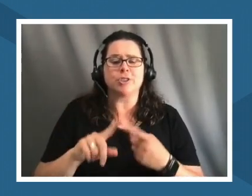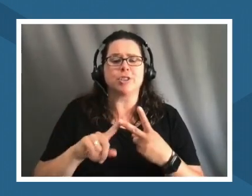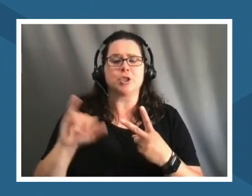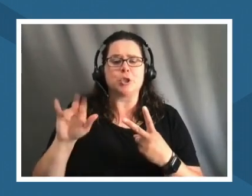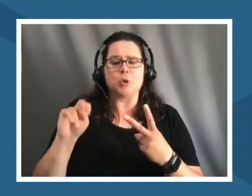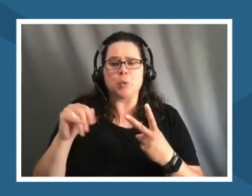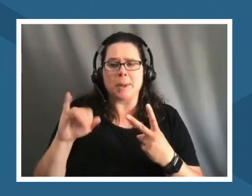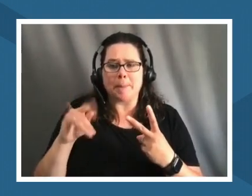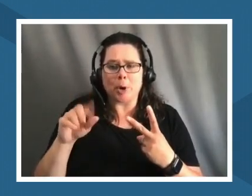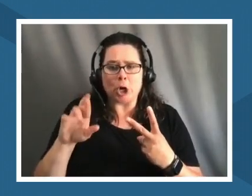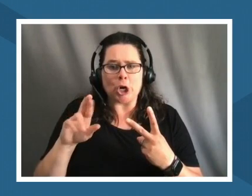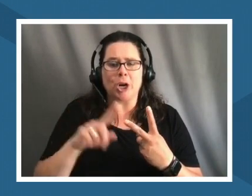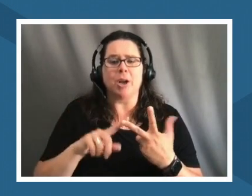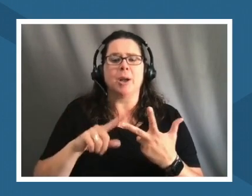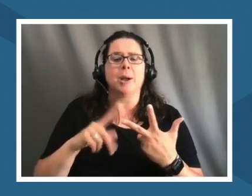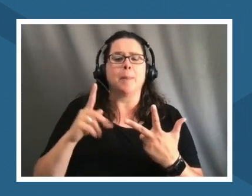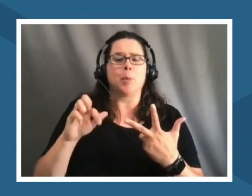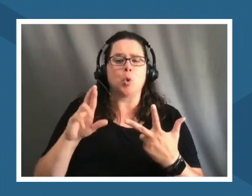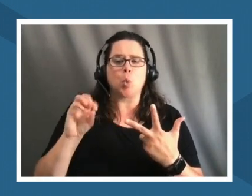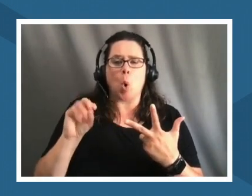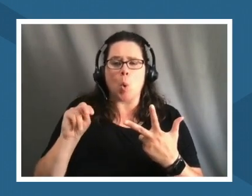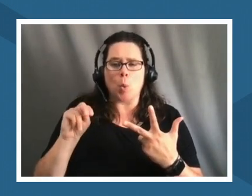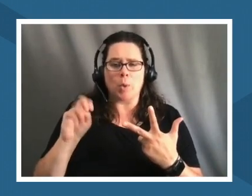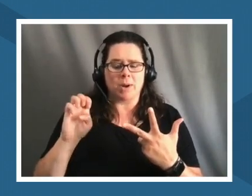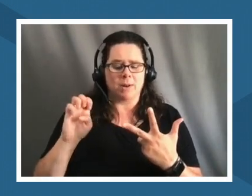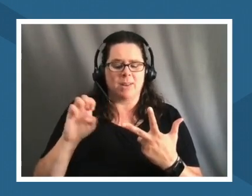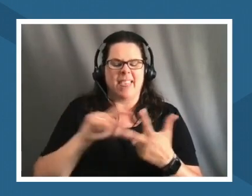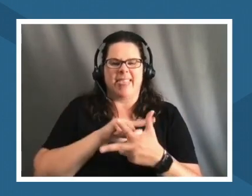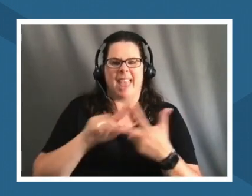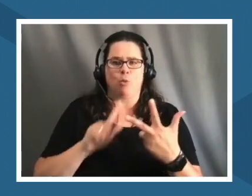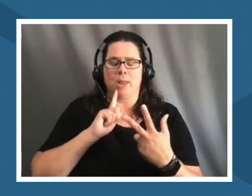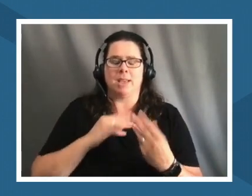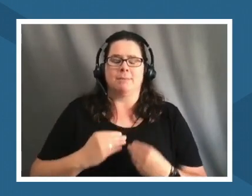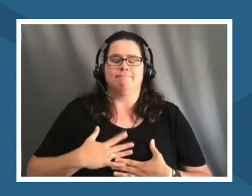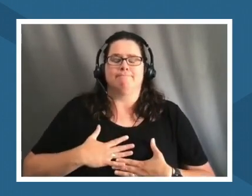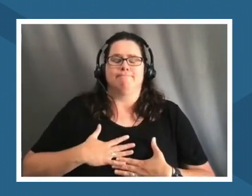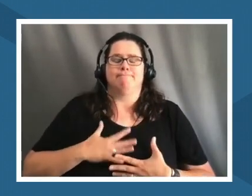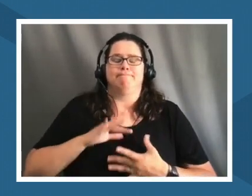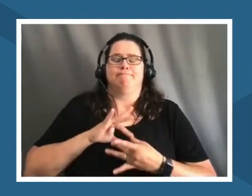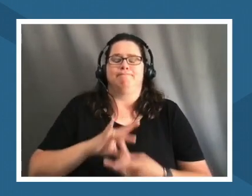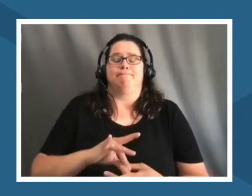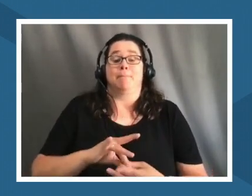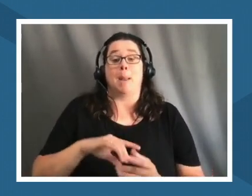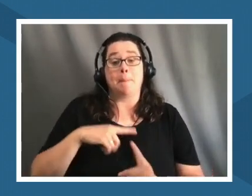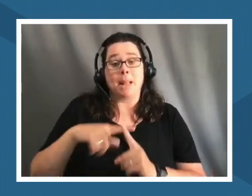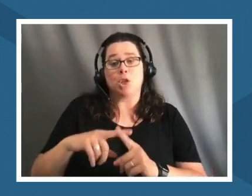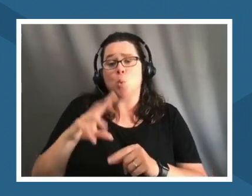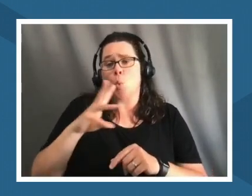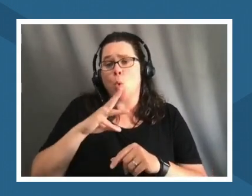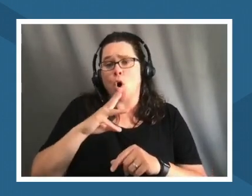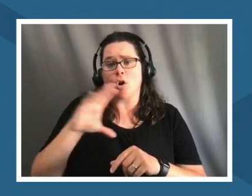that just really grounds me and i feel very connected to to the water to the